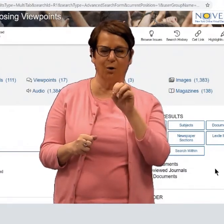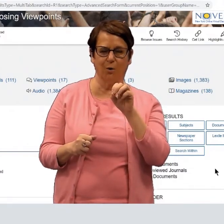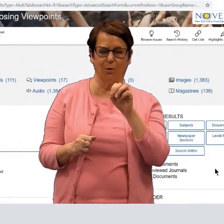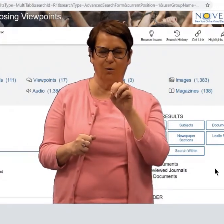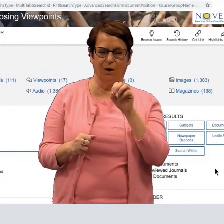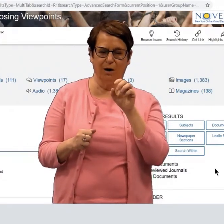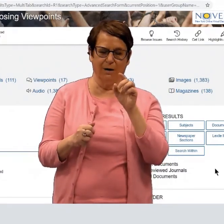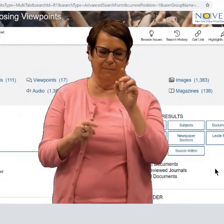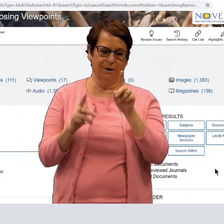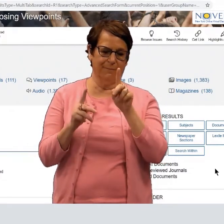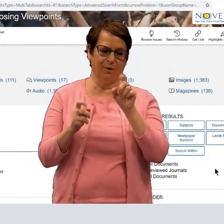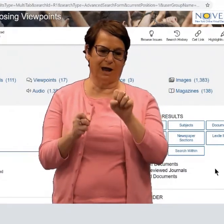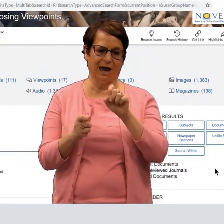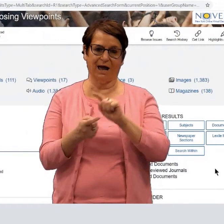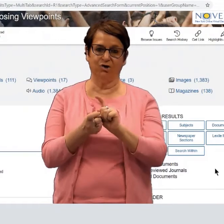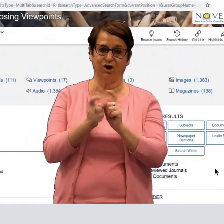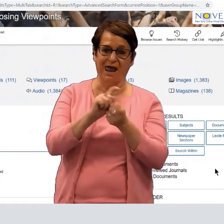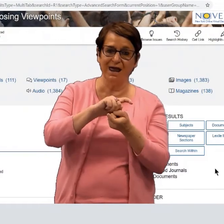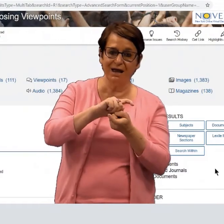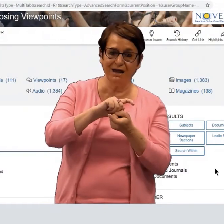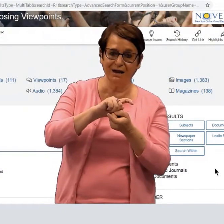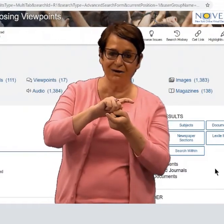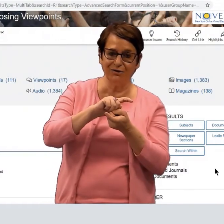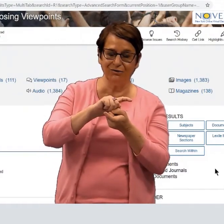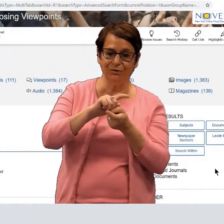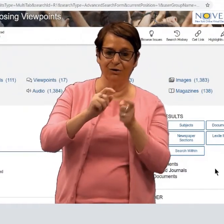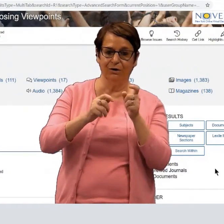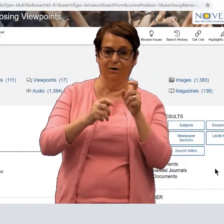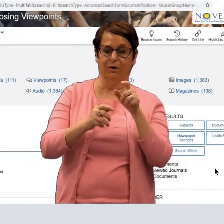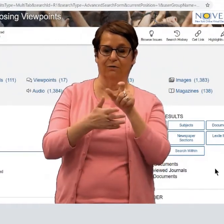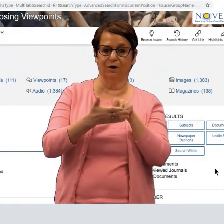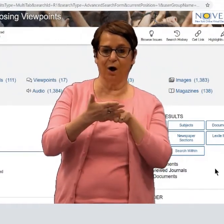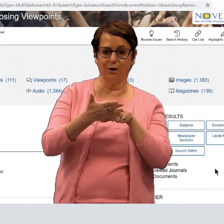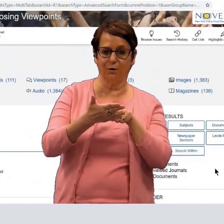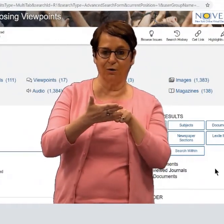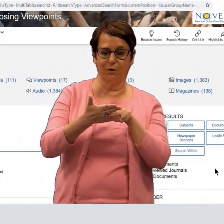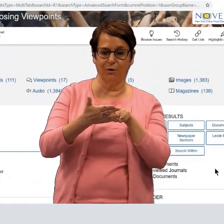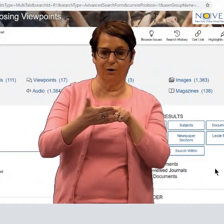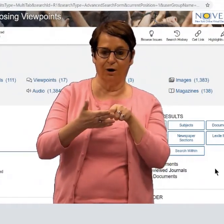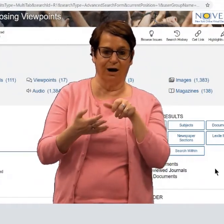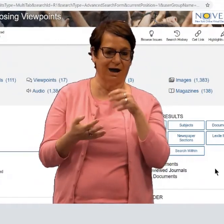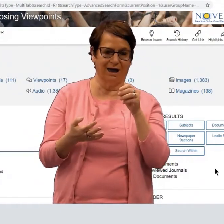So people can change the article,